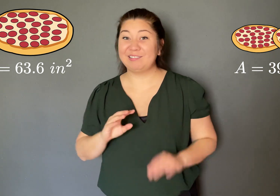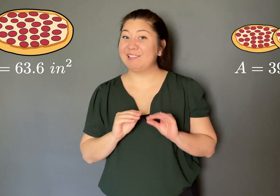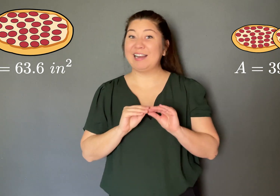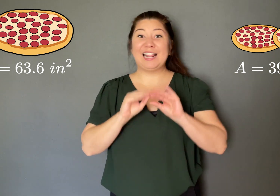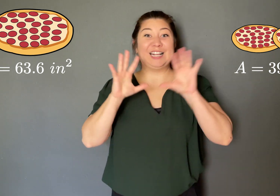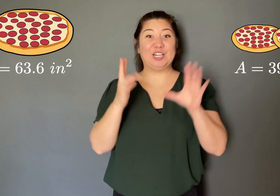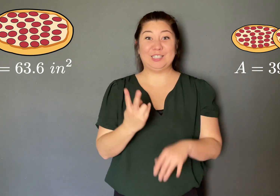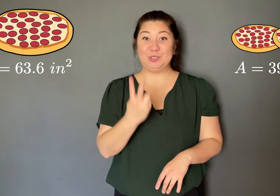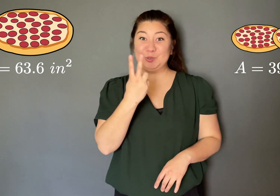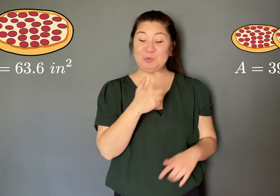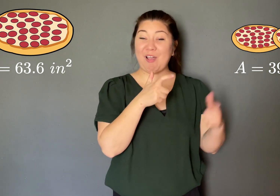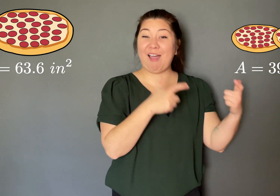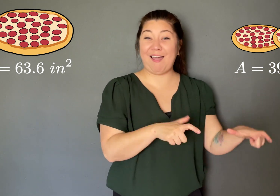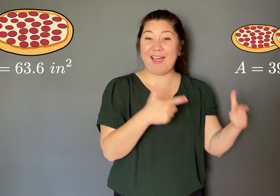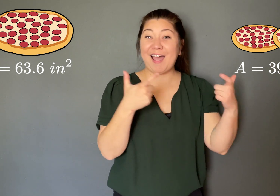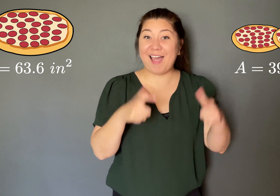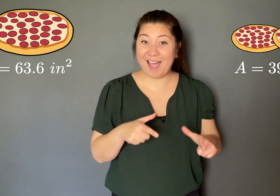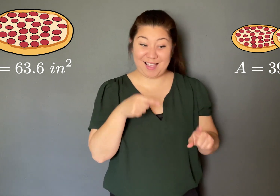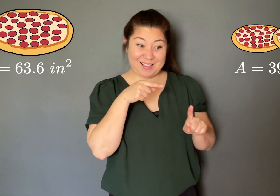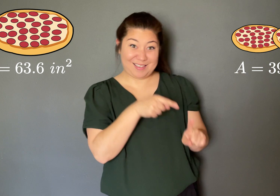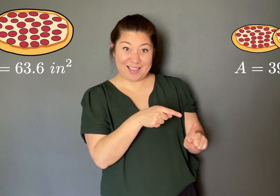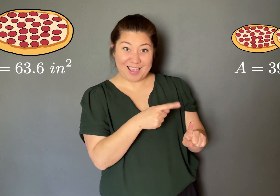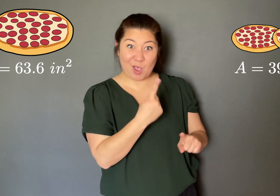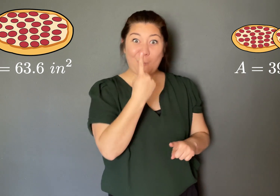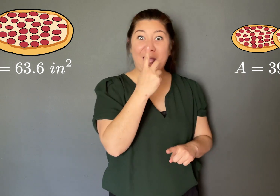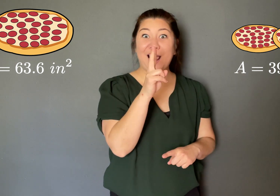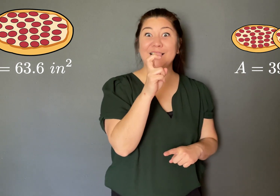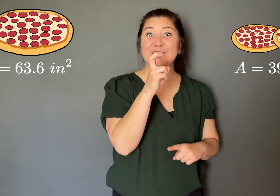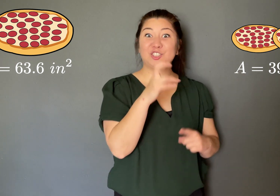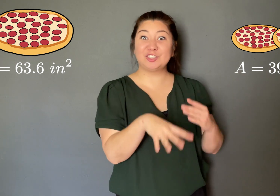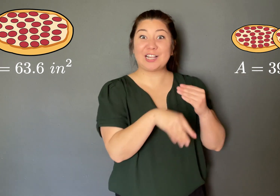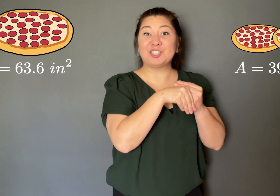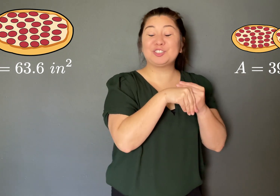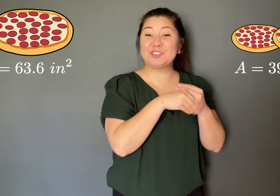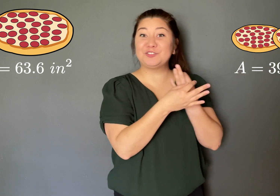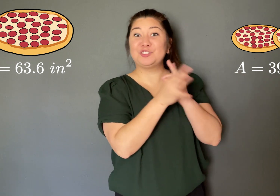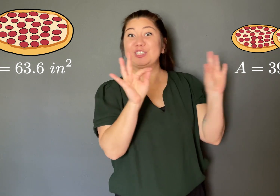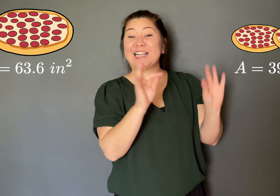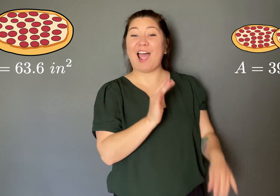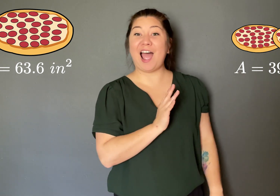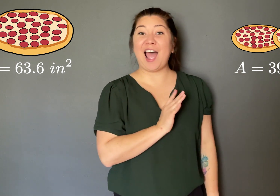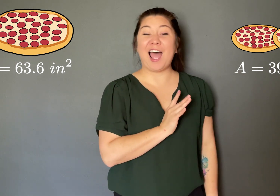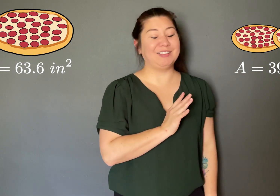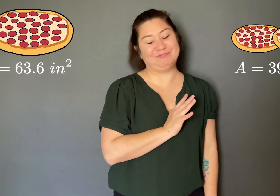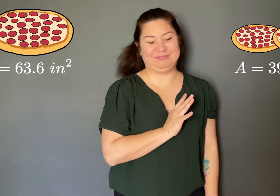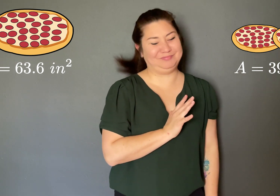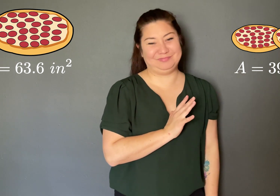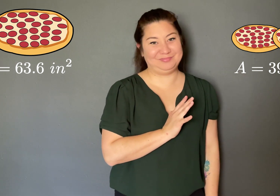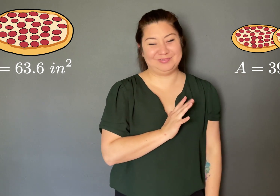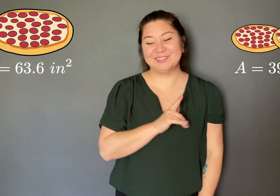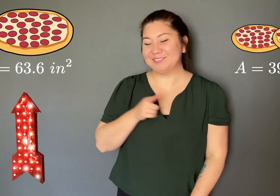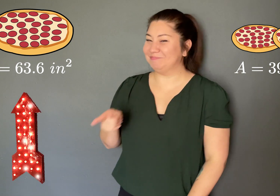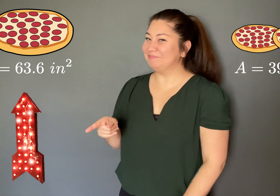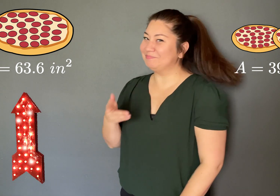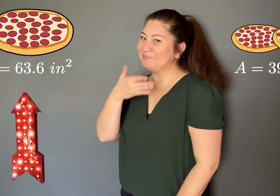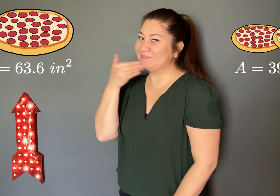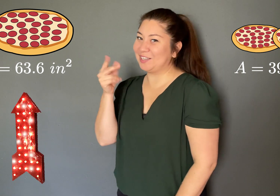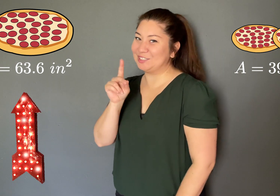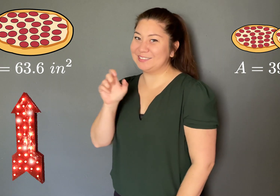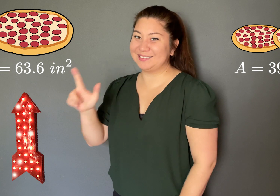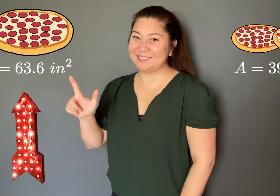Clearly, getting two 5-inch pizzas with the bang of 1 inch for free is not the better deal!